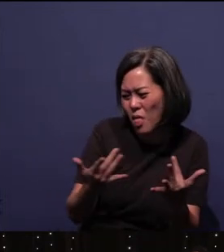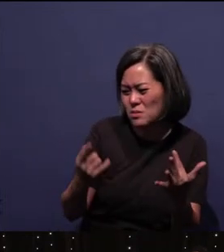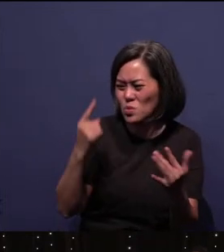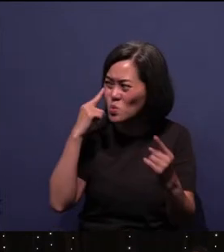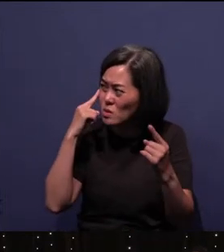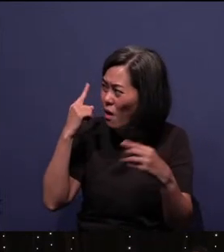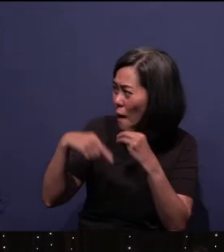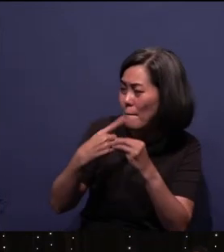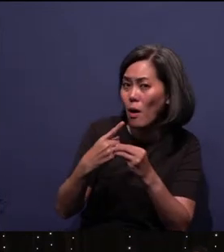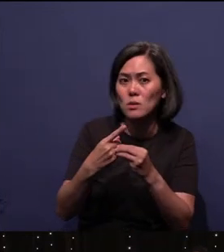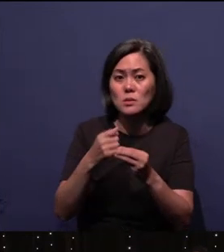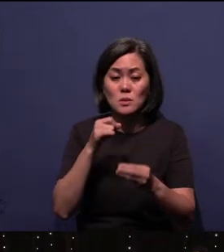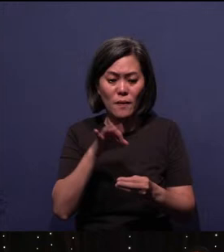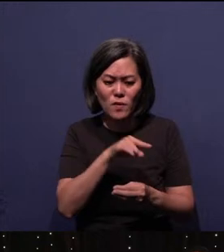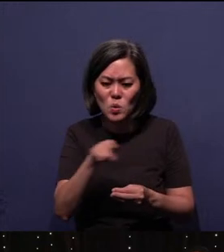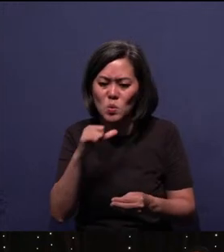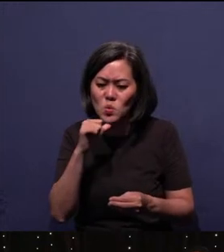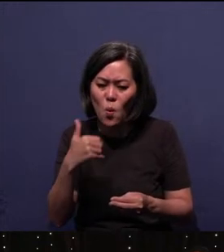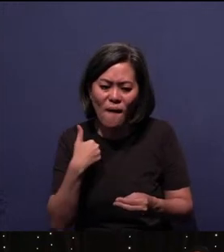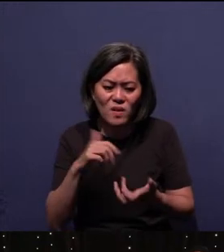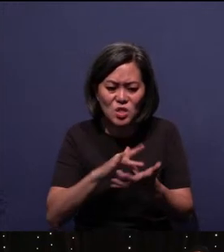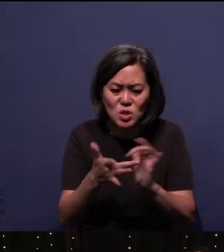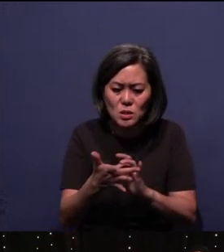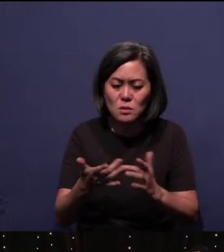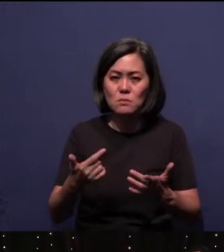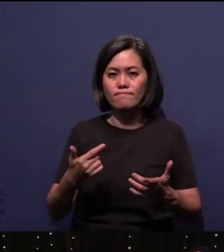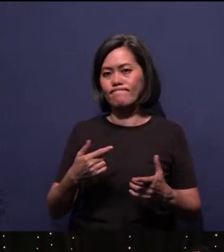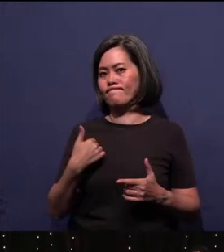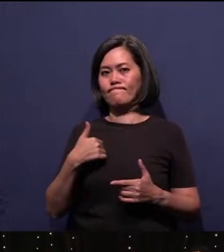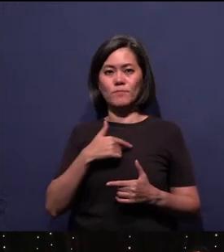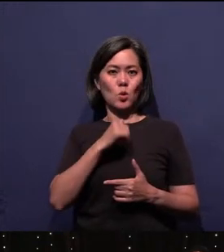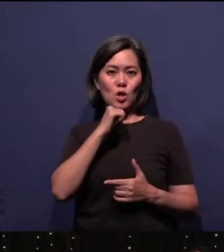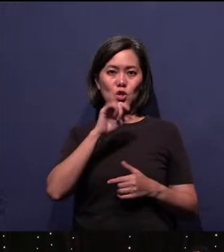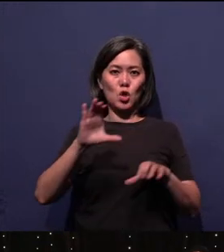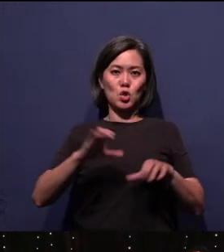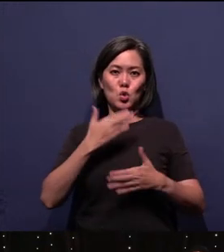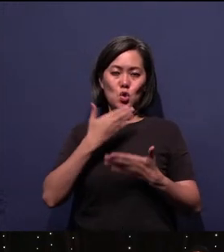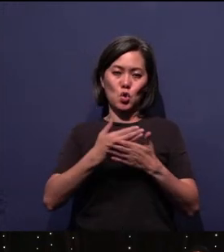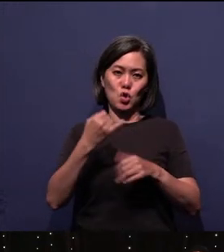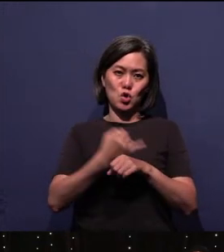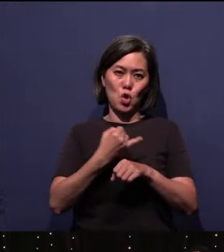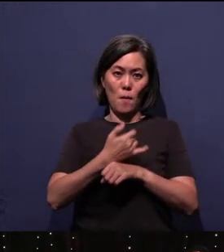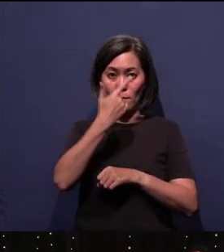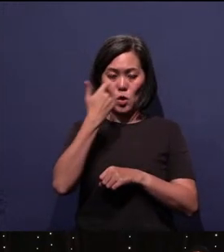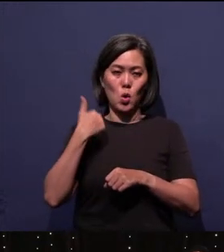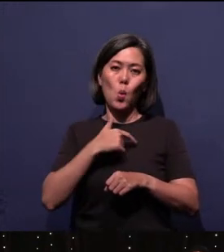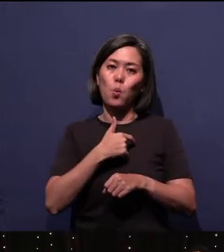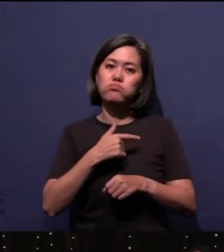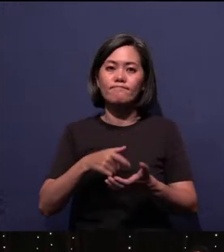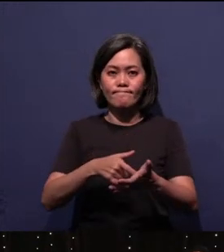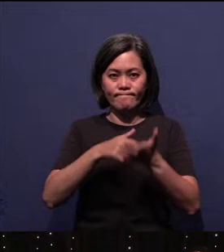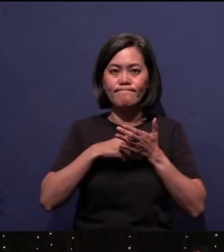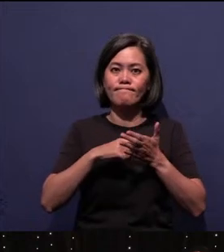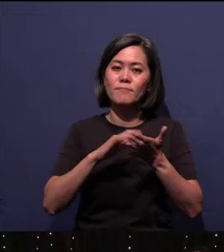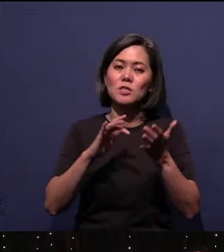If you don't have Jesus, we are not doing a good job because we need teachers. So I have to say this for you all.